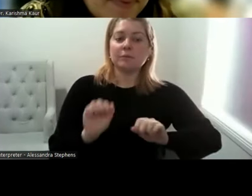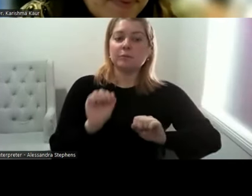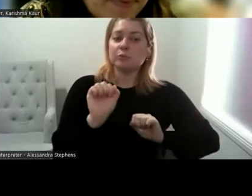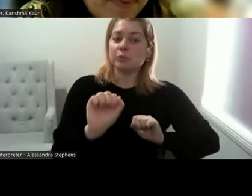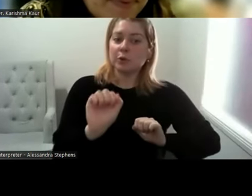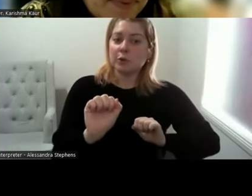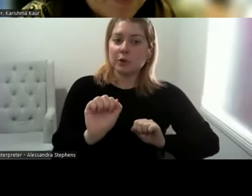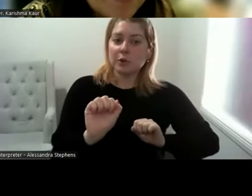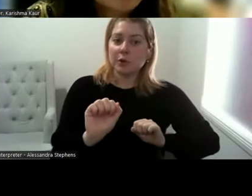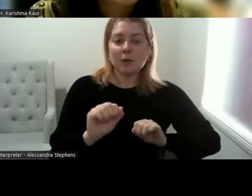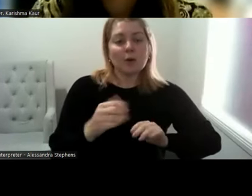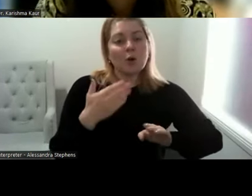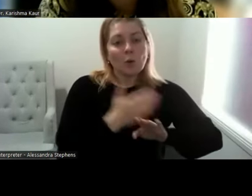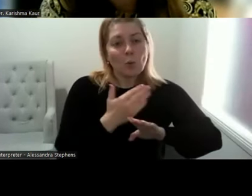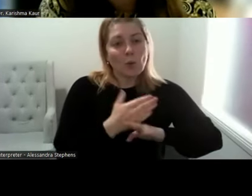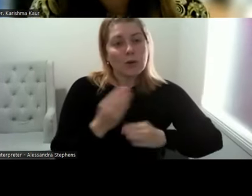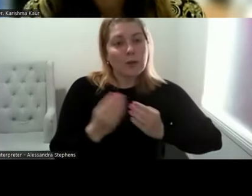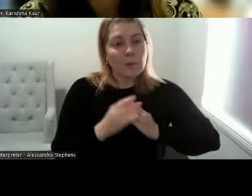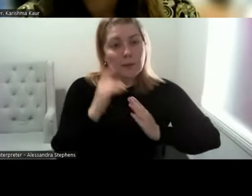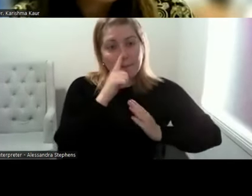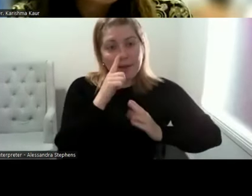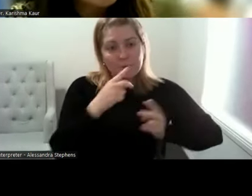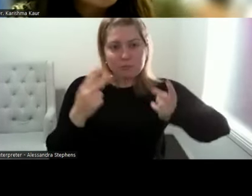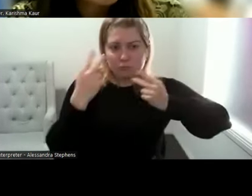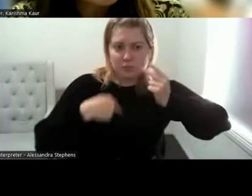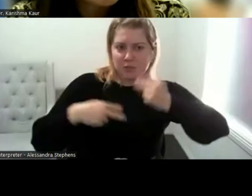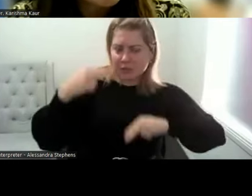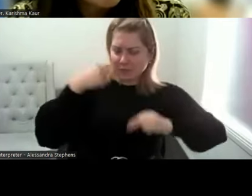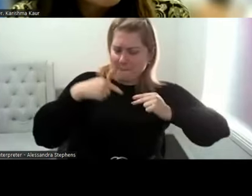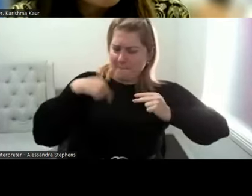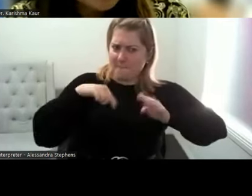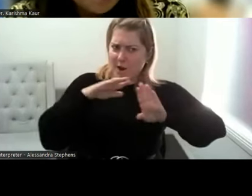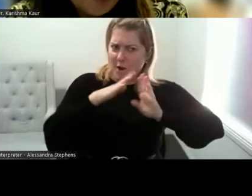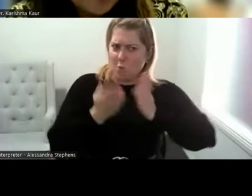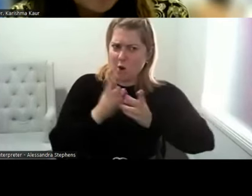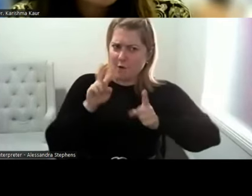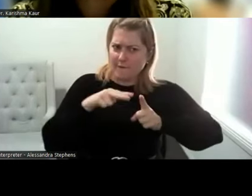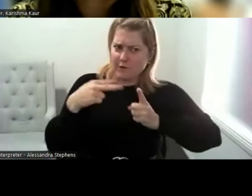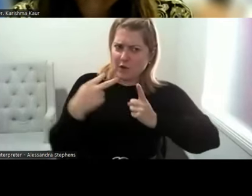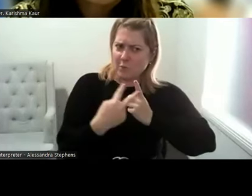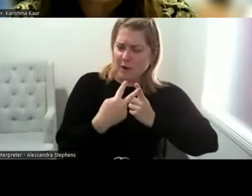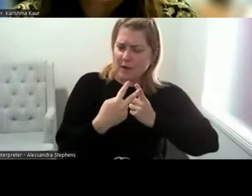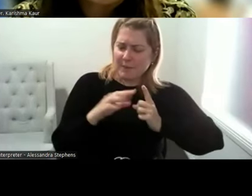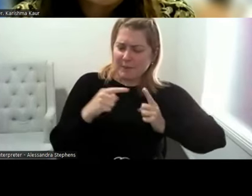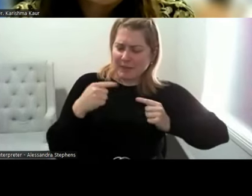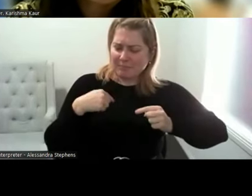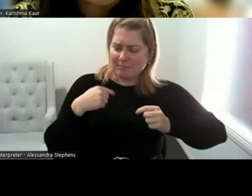with people it's examining your own worldview and having some critical or reflection about what your